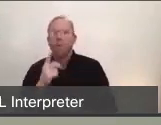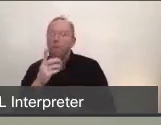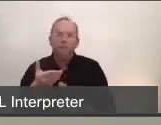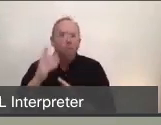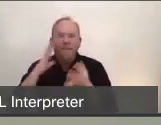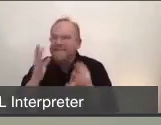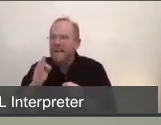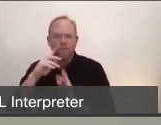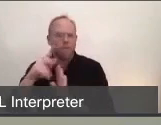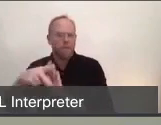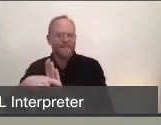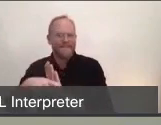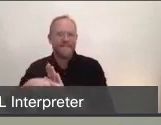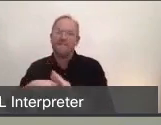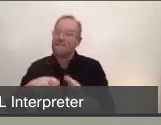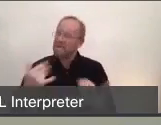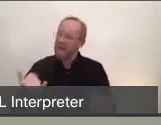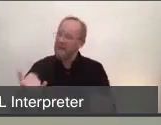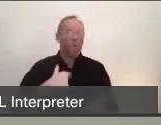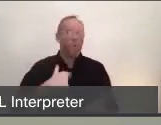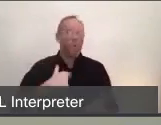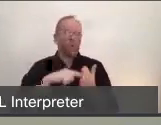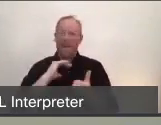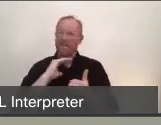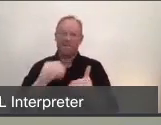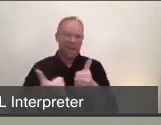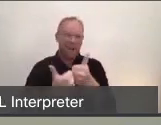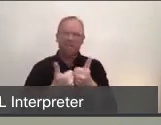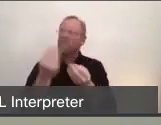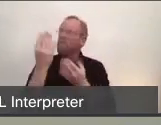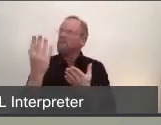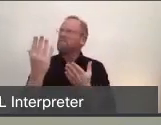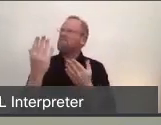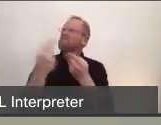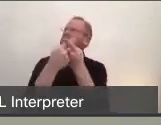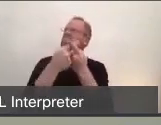you are not getting information consistently, and not necessarily trustworthy information